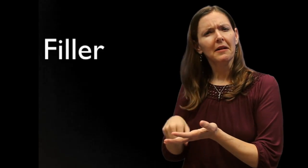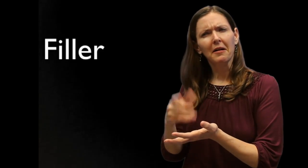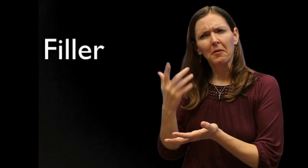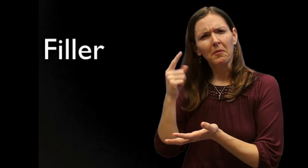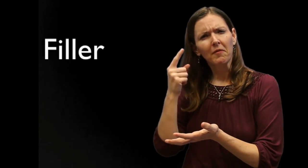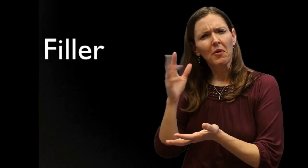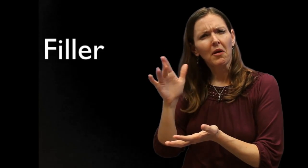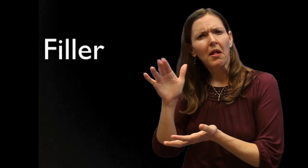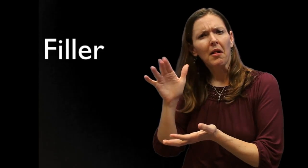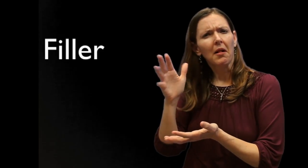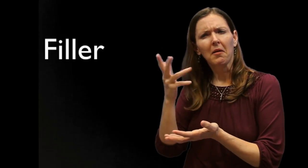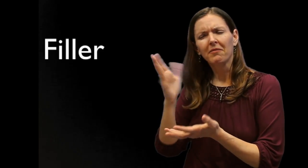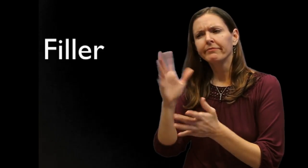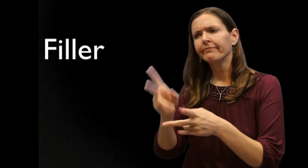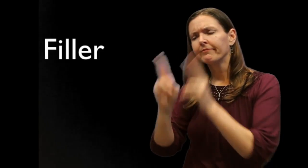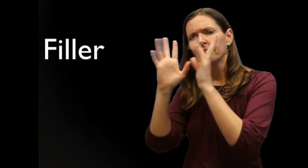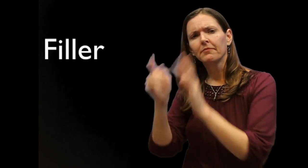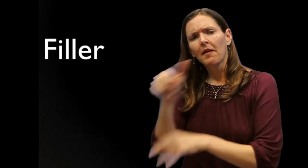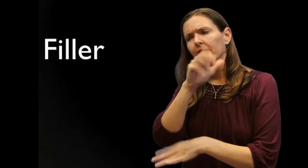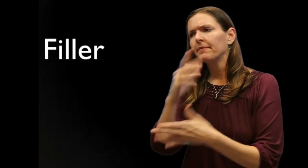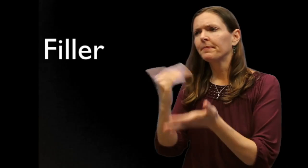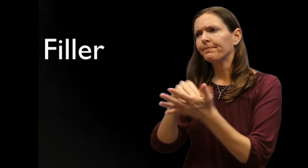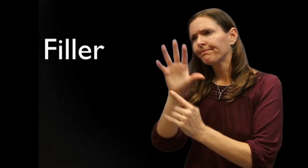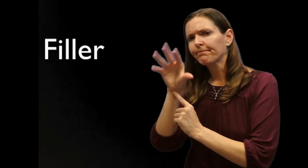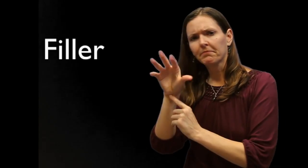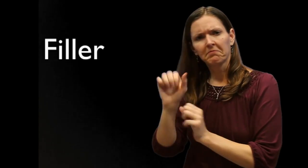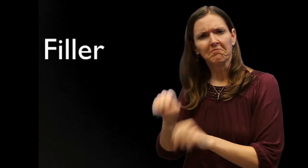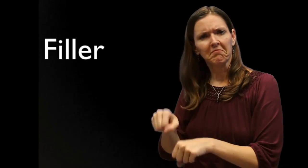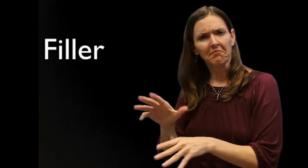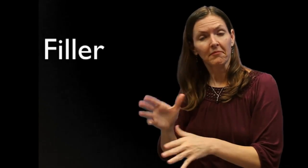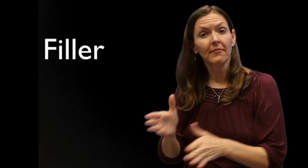There's no reason to keep the "filler" in the video recording - edit it out and re-do.